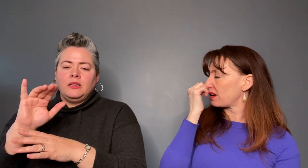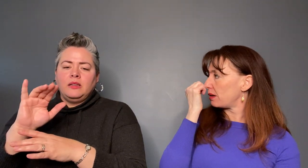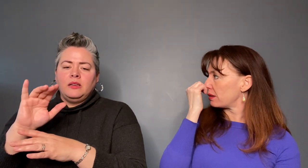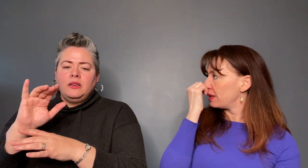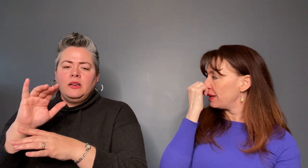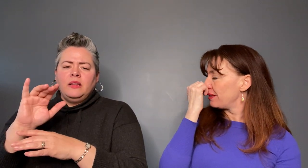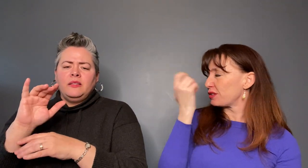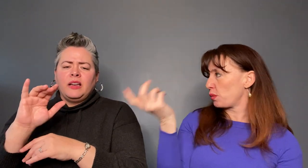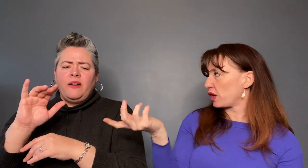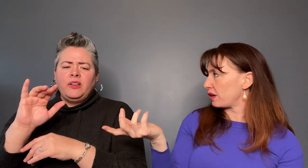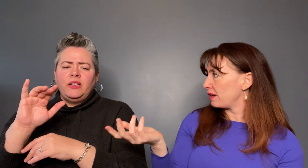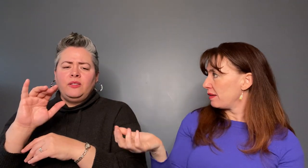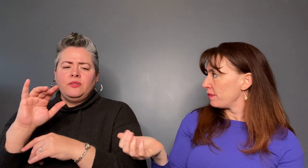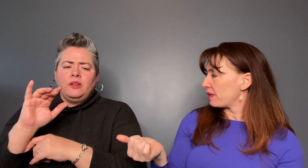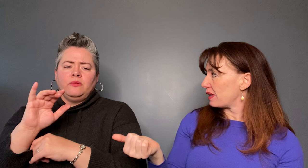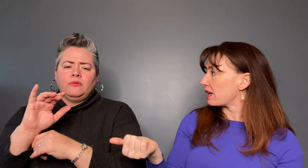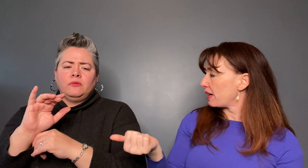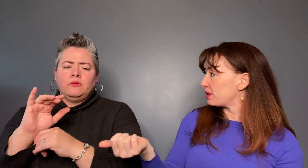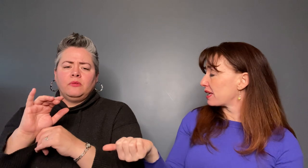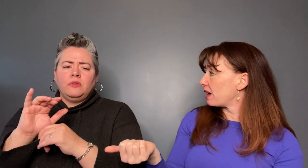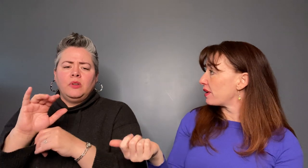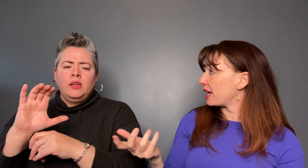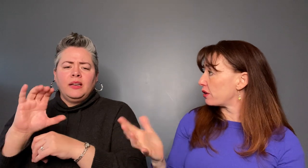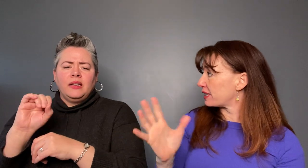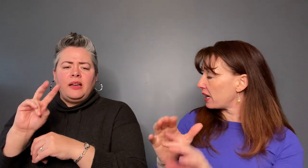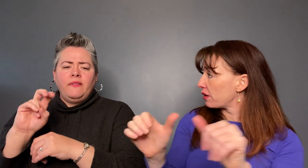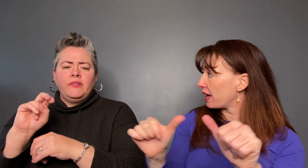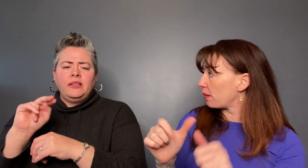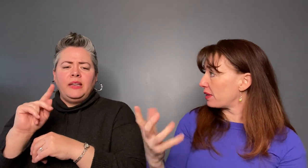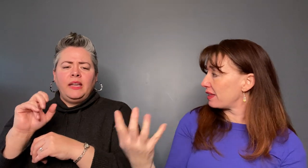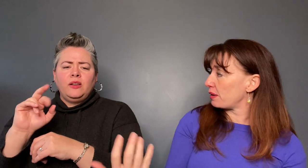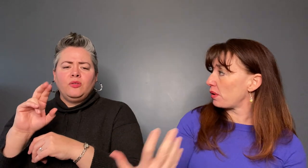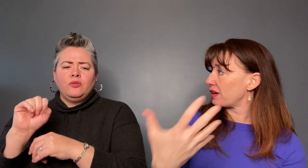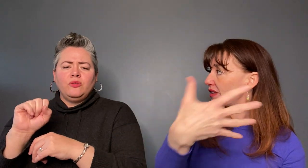called? The prison for the covenators area but then they brought they